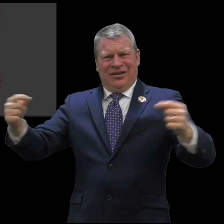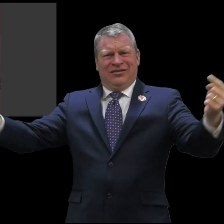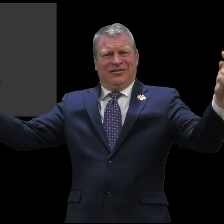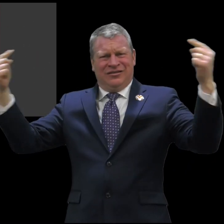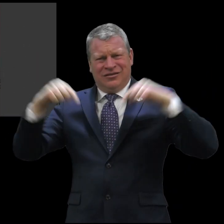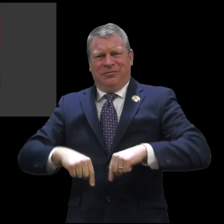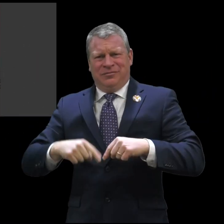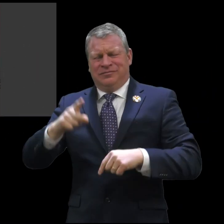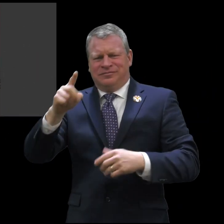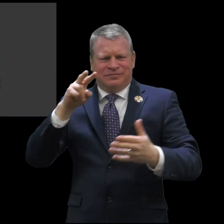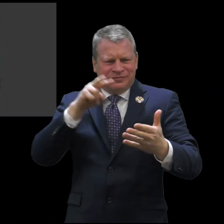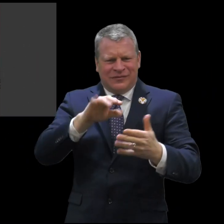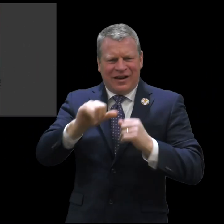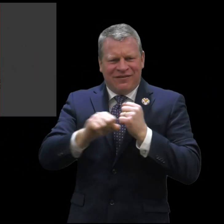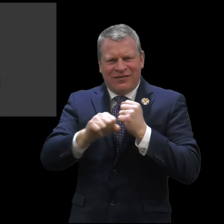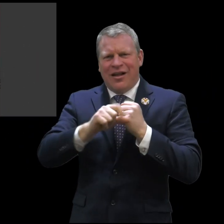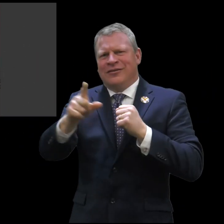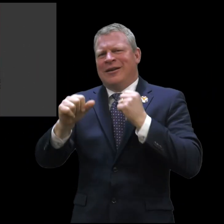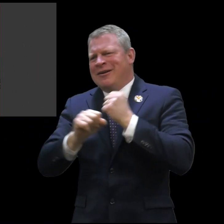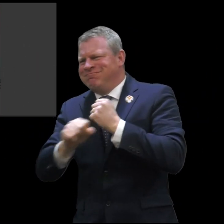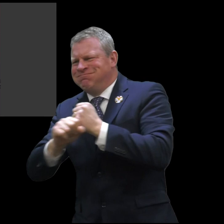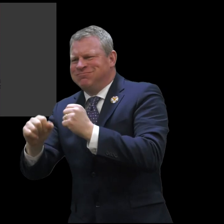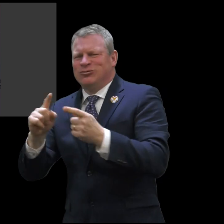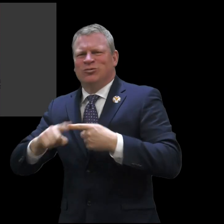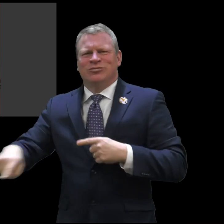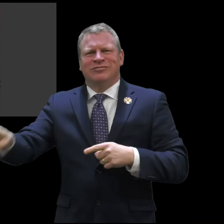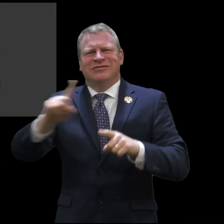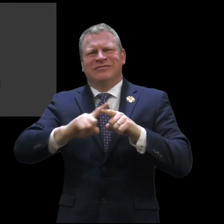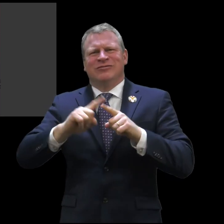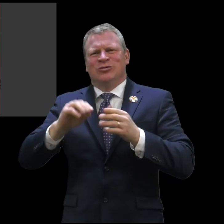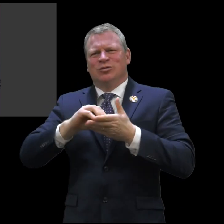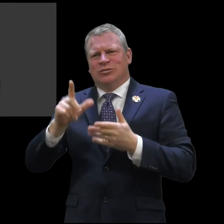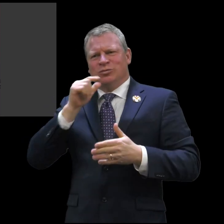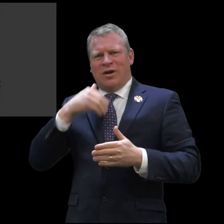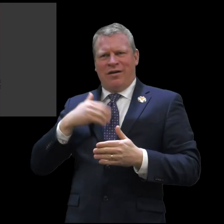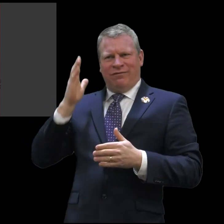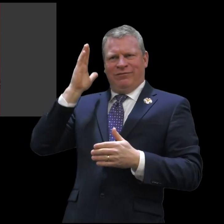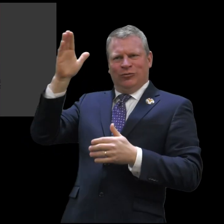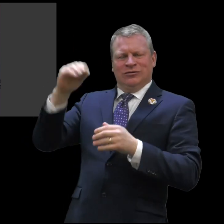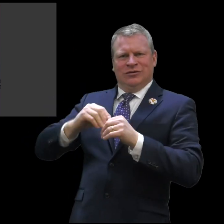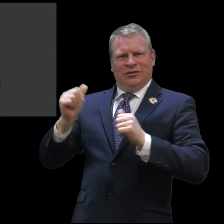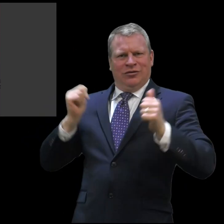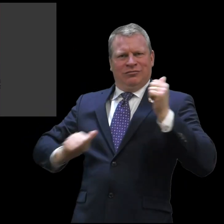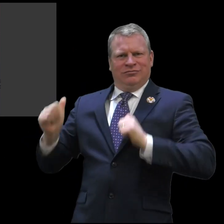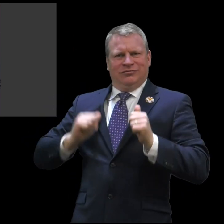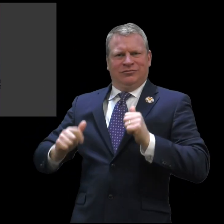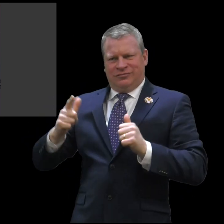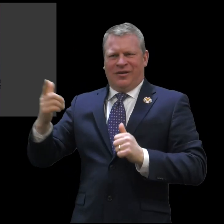open to any student nationwide. We have advertisements out in the community and